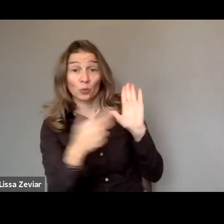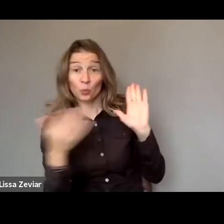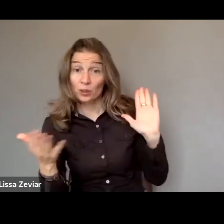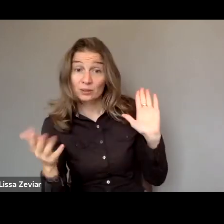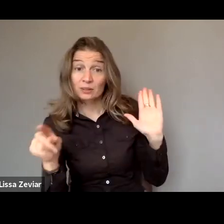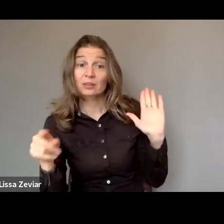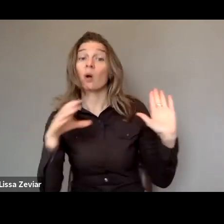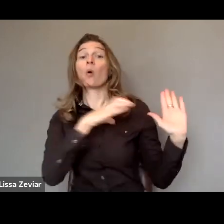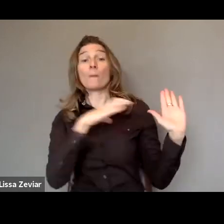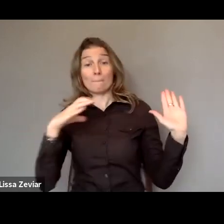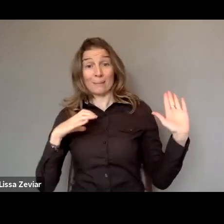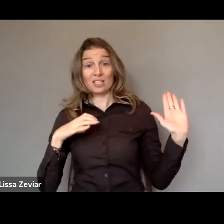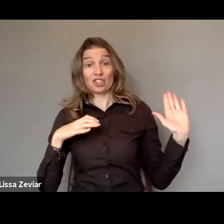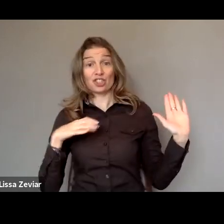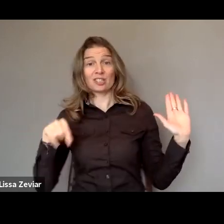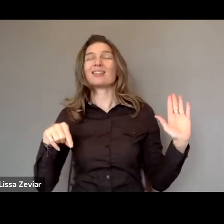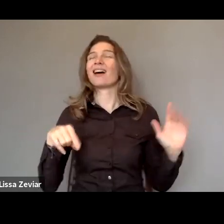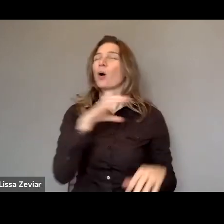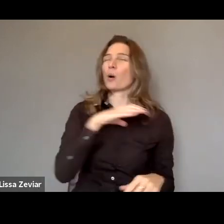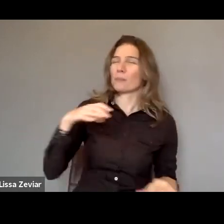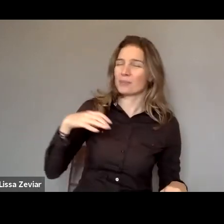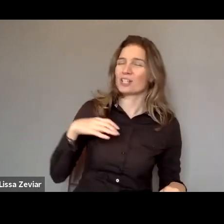under the mandate of Commissioner Dalli,